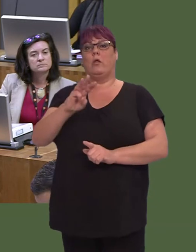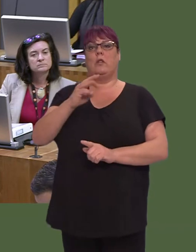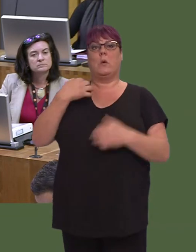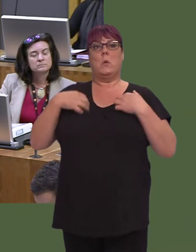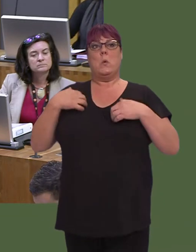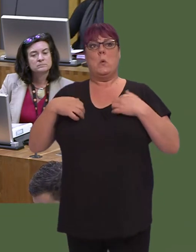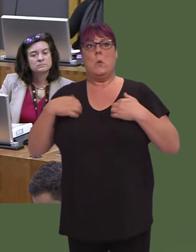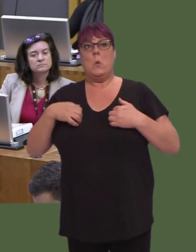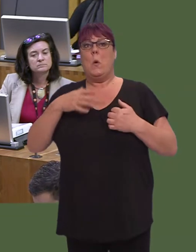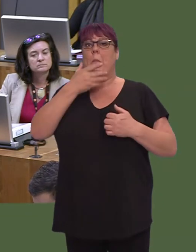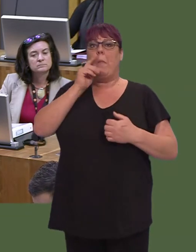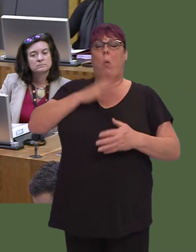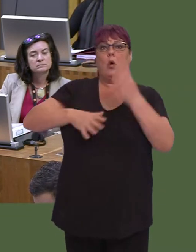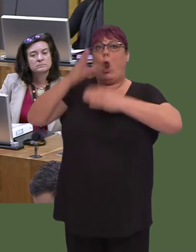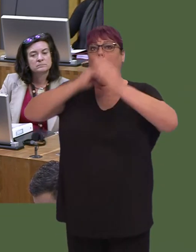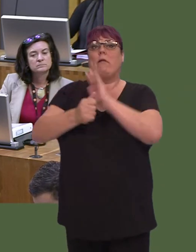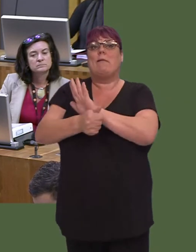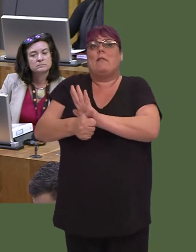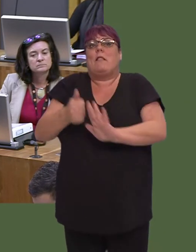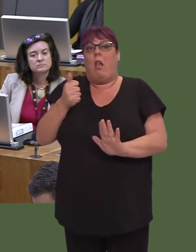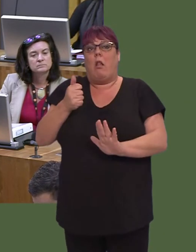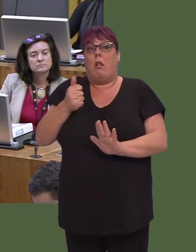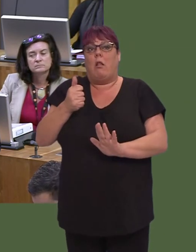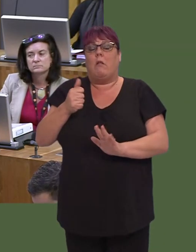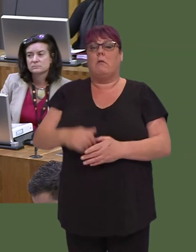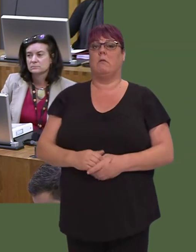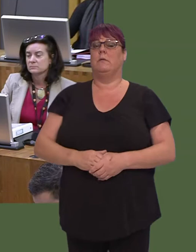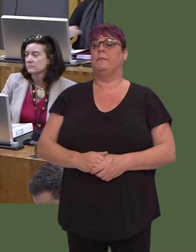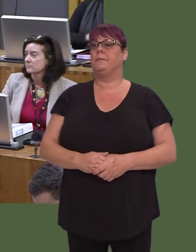as a skill, which I think will enthuse many more young people. John Griffiths AM: 2.